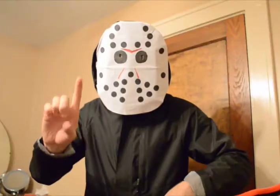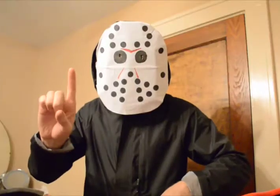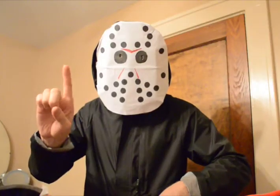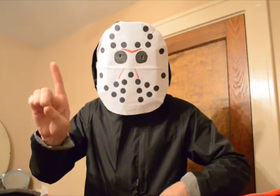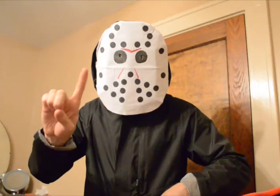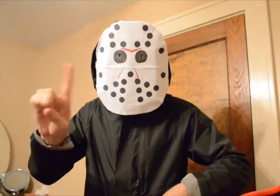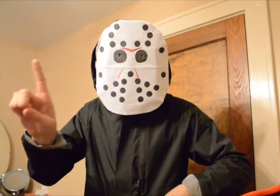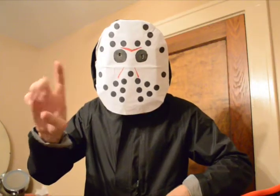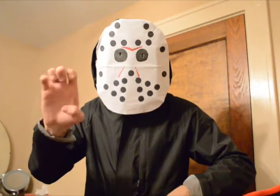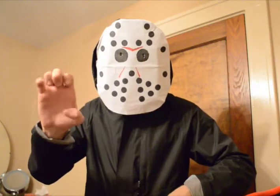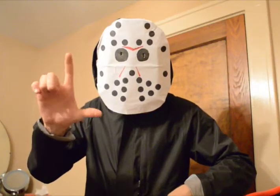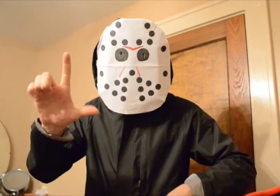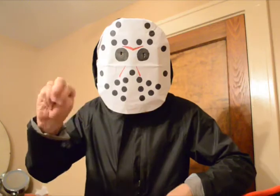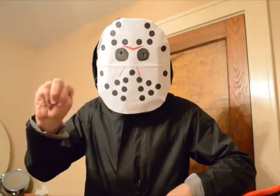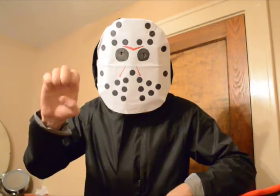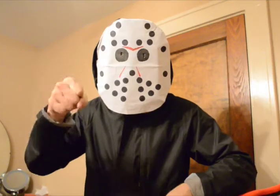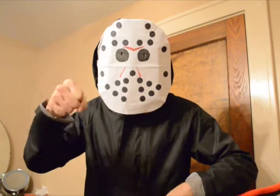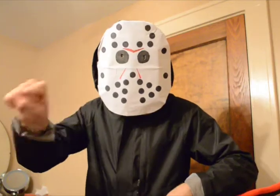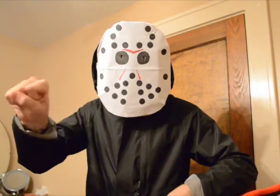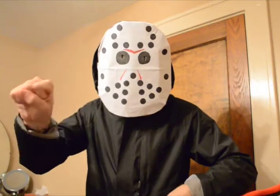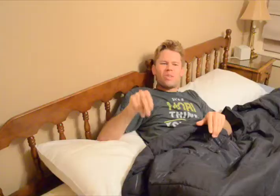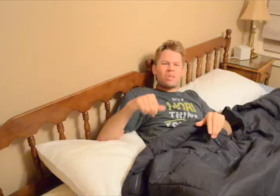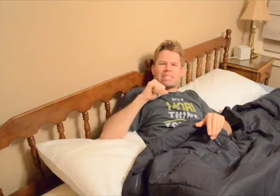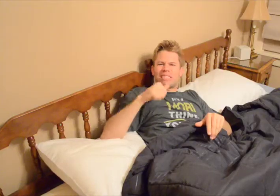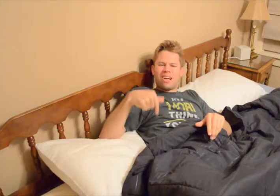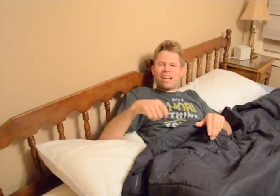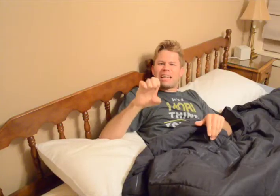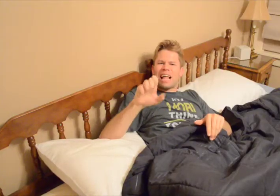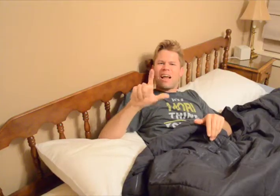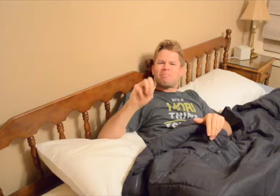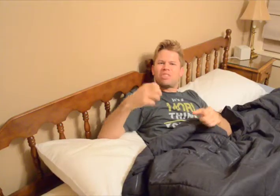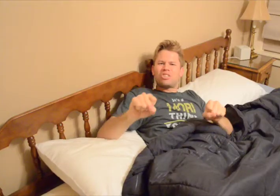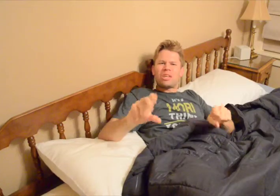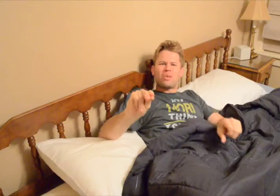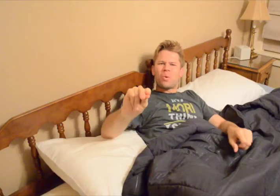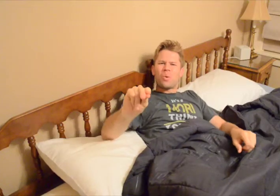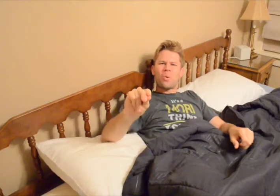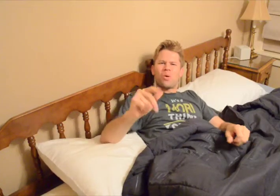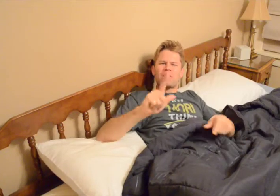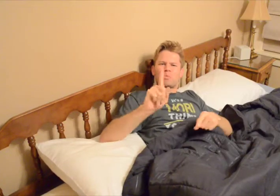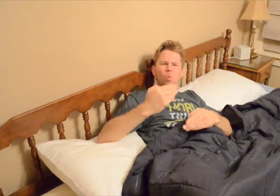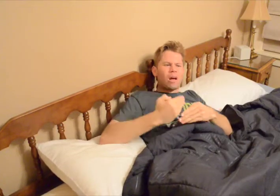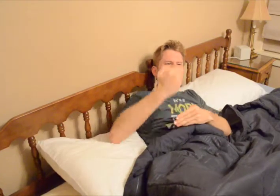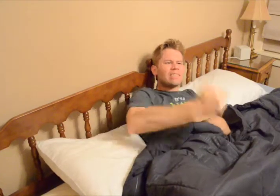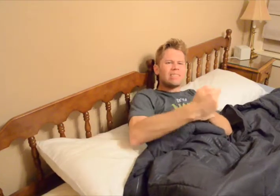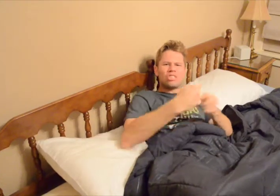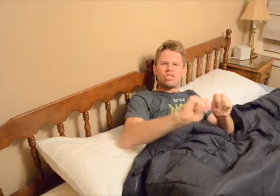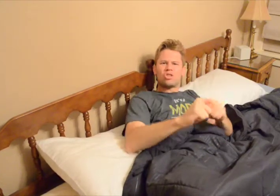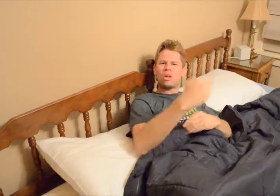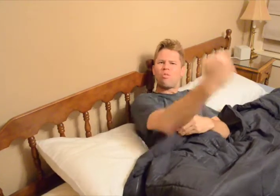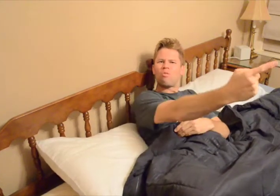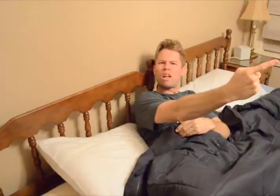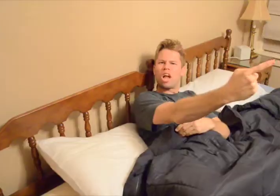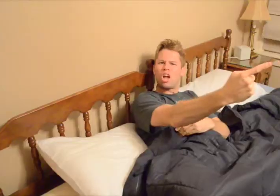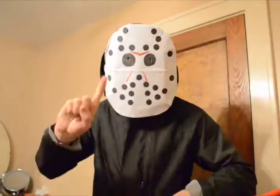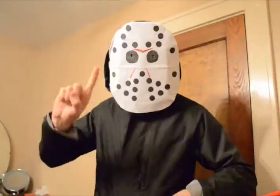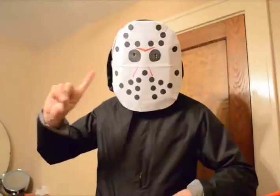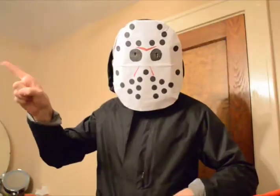WHERE IS THE ELM STREET? THIS IS NOT ELM STREET. IT'S DOWN ONE BLOCK. THAT WAY?